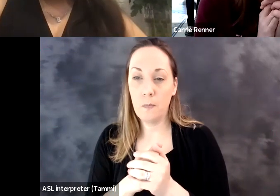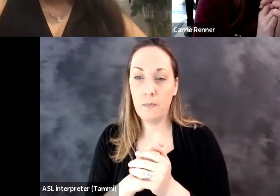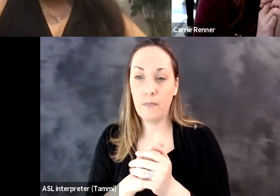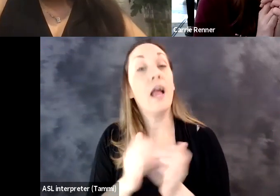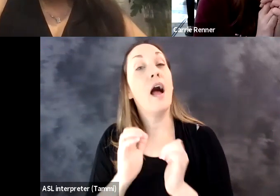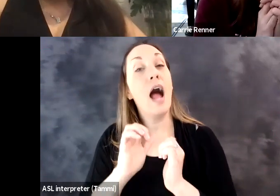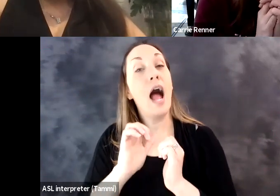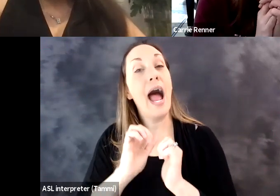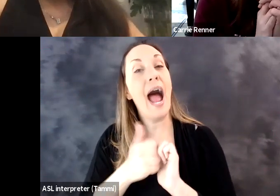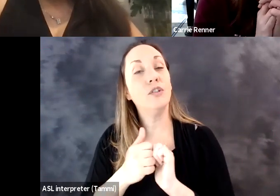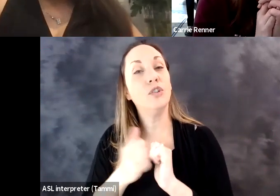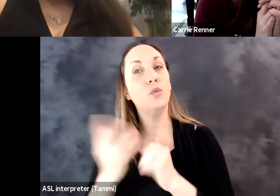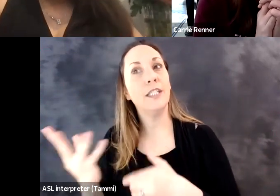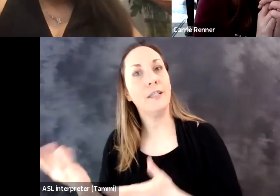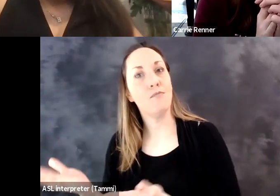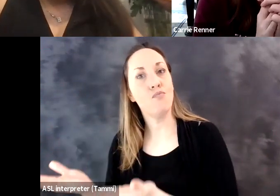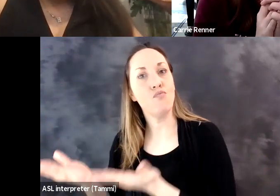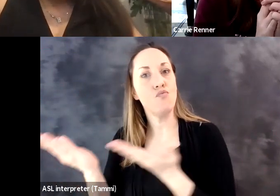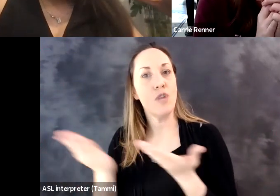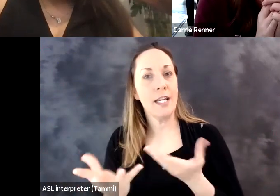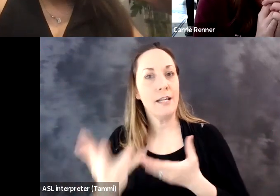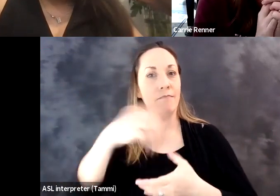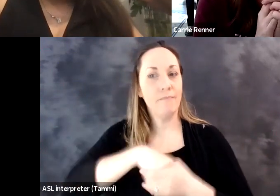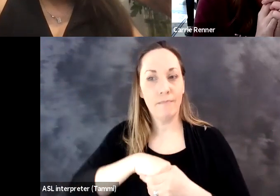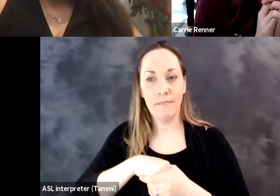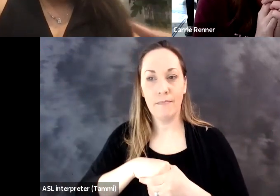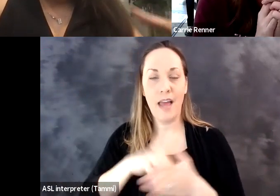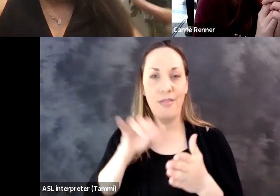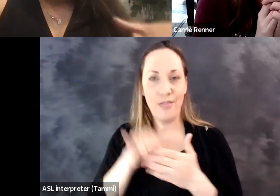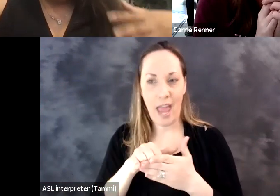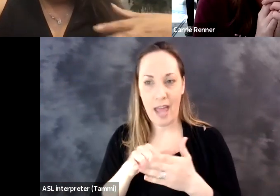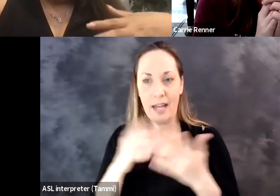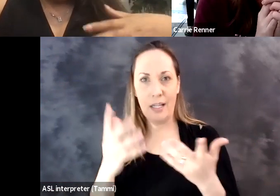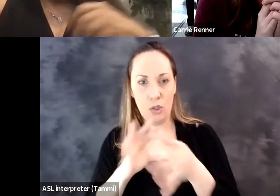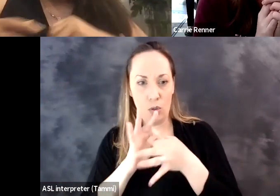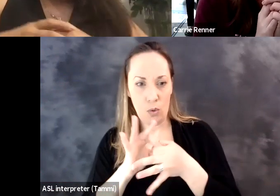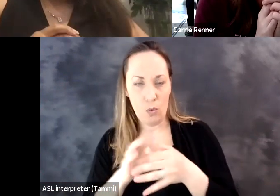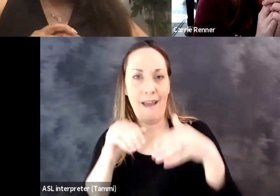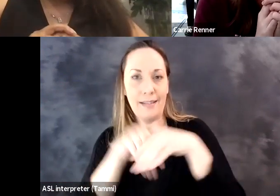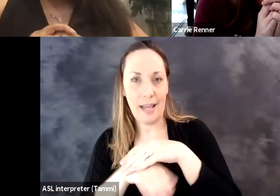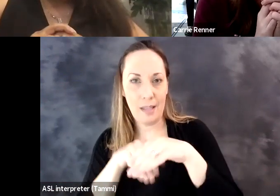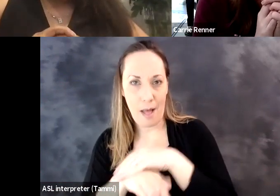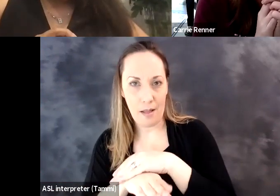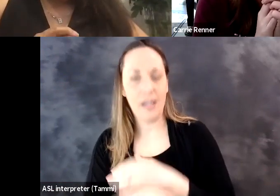are a large number of us.